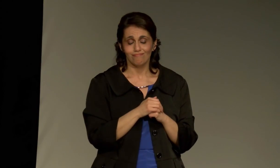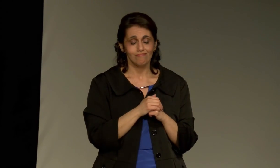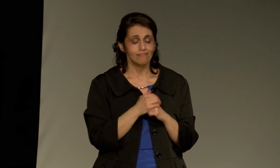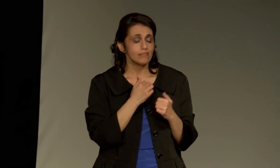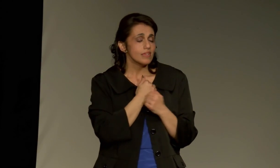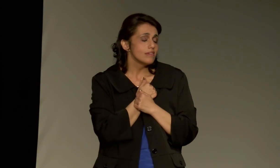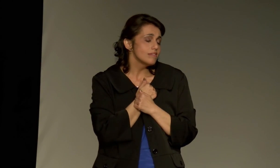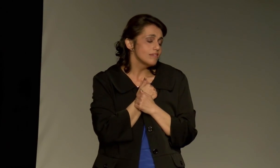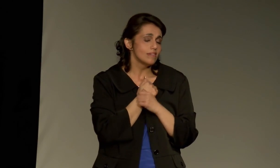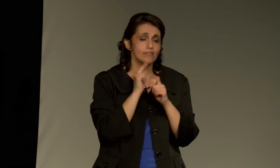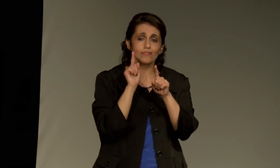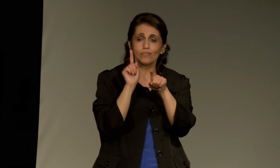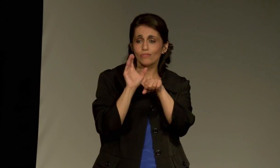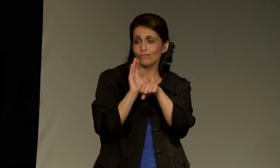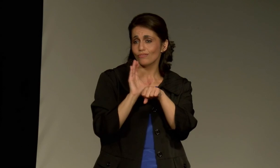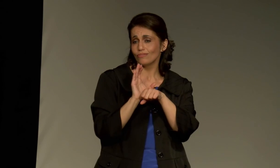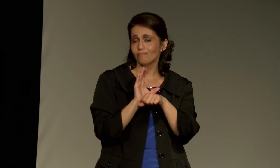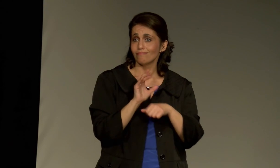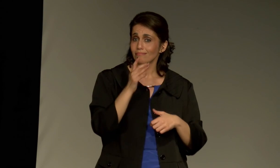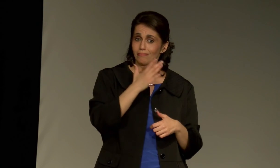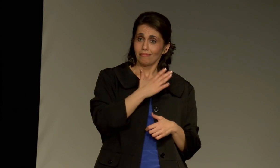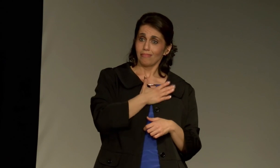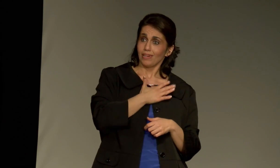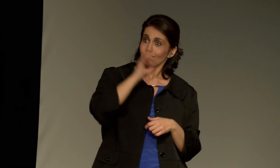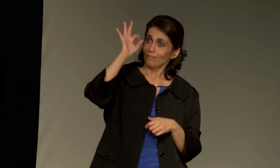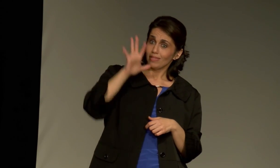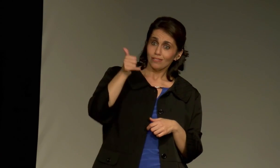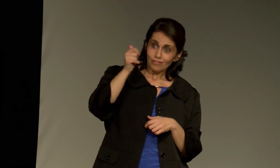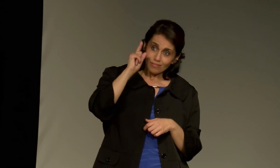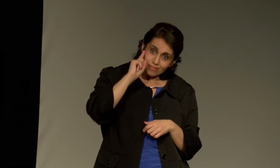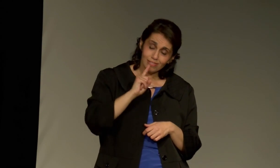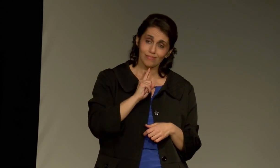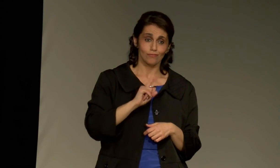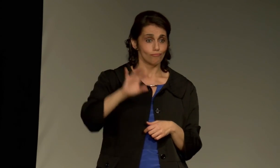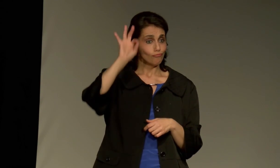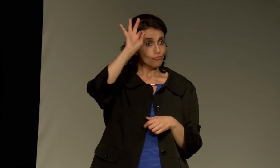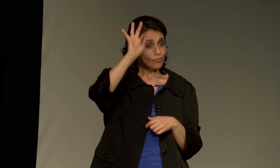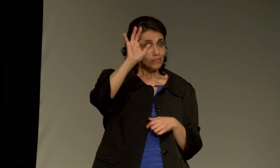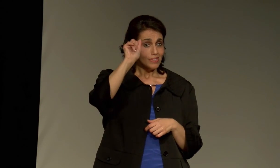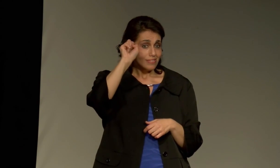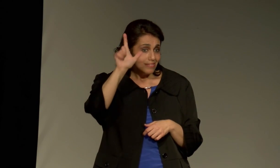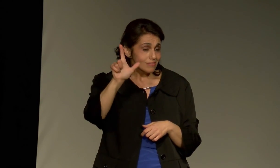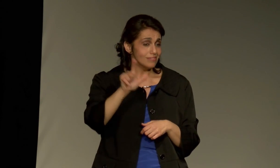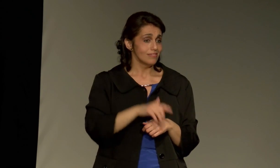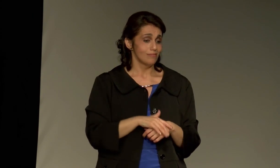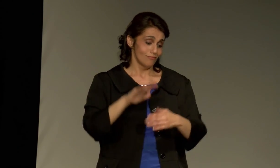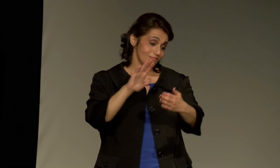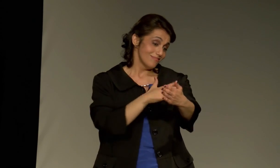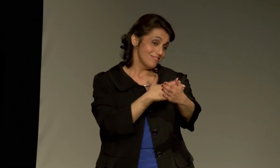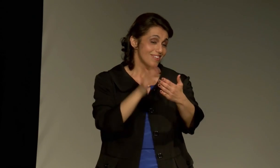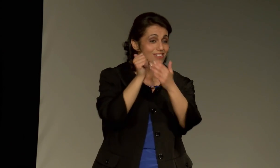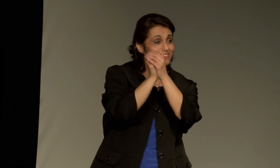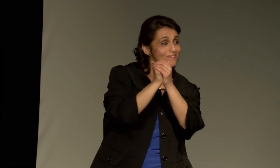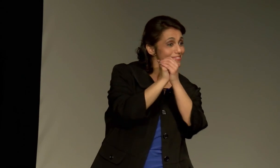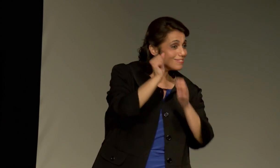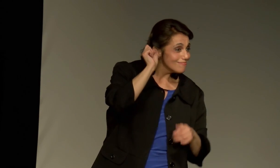I love to worship God. I love going to church. My pastor is deaf. He preaches in ASL.